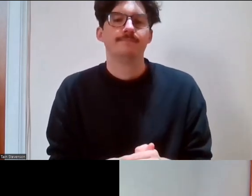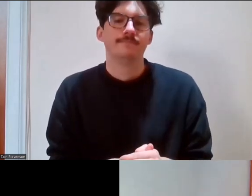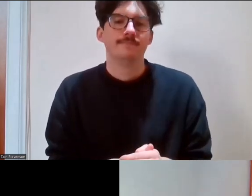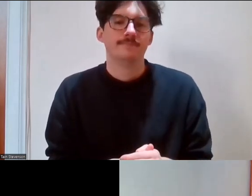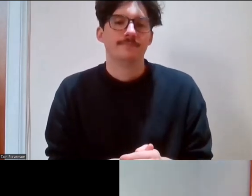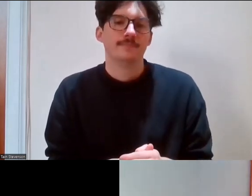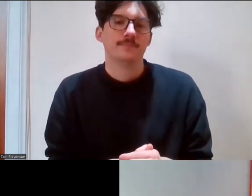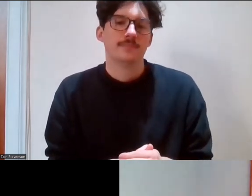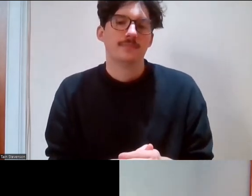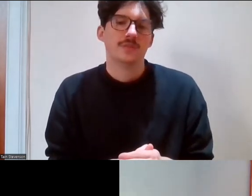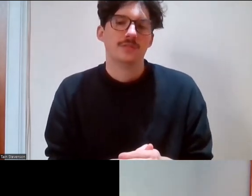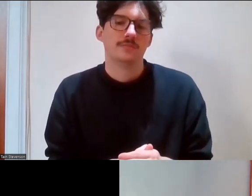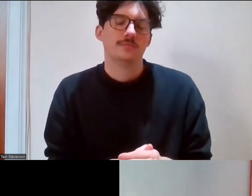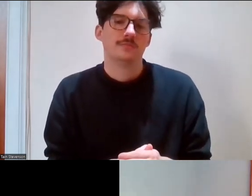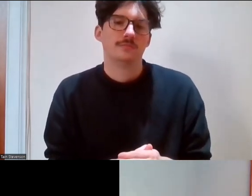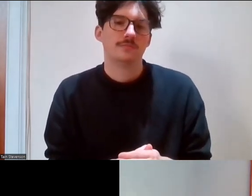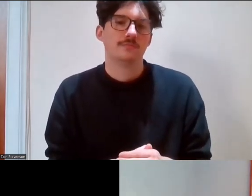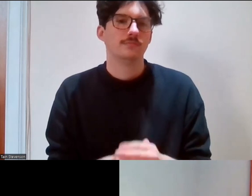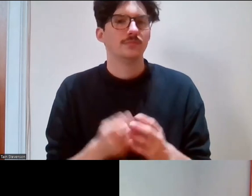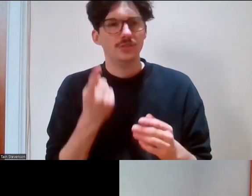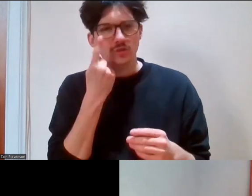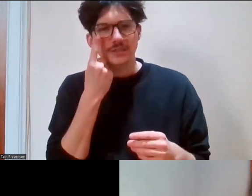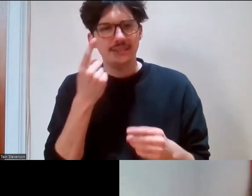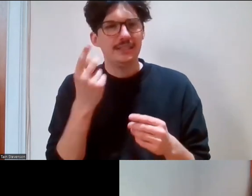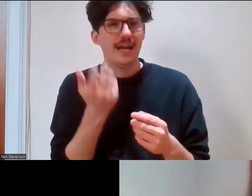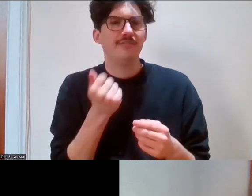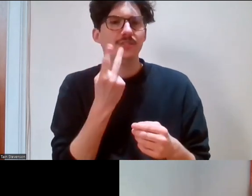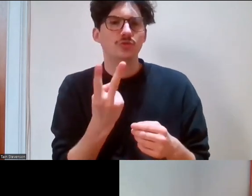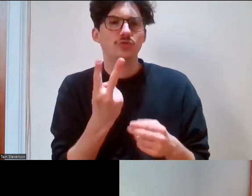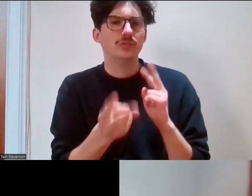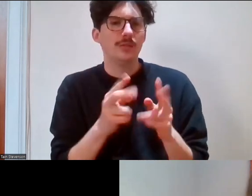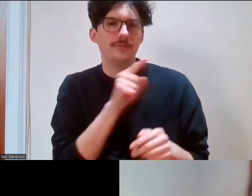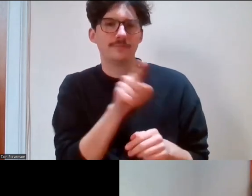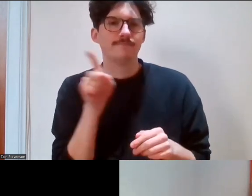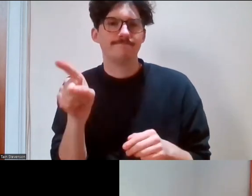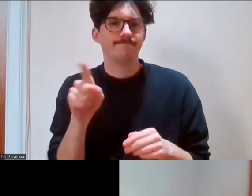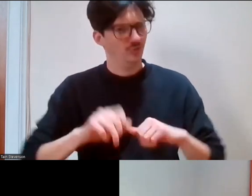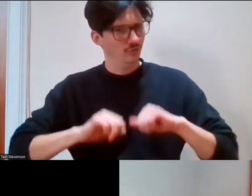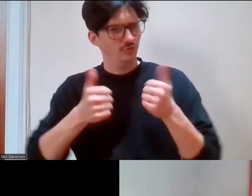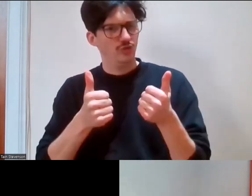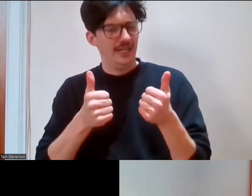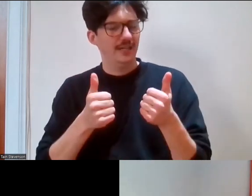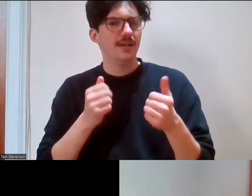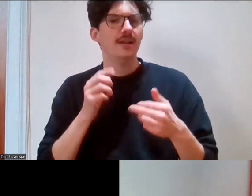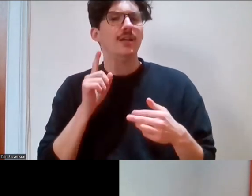As you can see, we've got two BSL interpreters here, which is great. As part of today's session